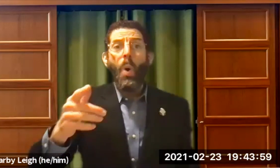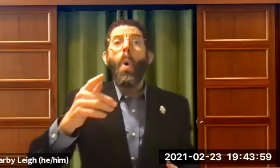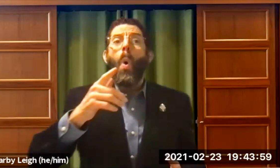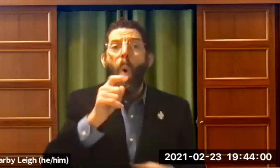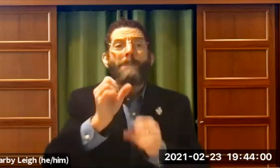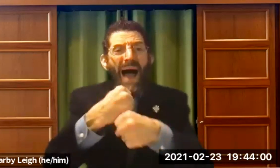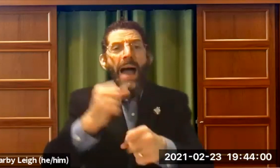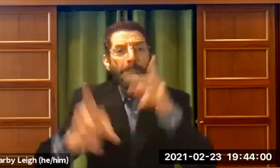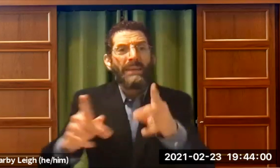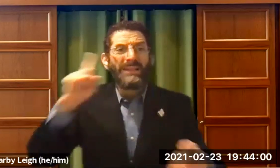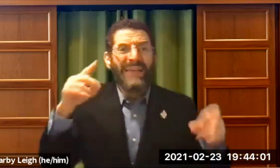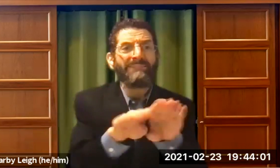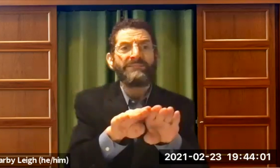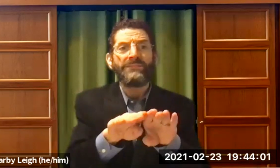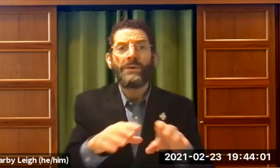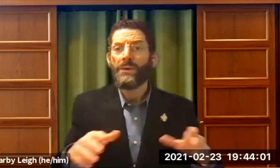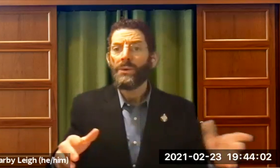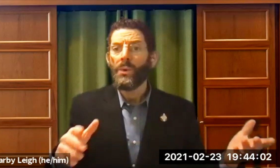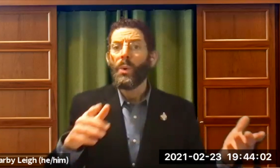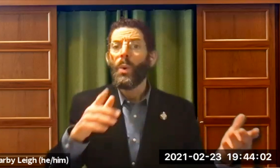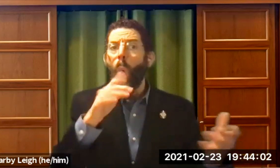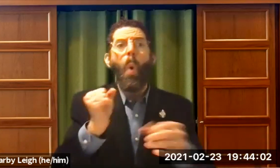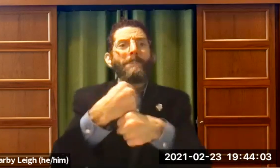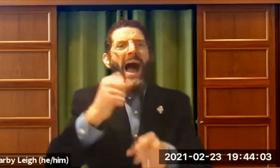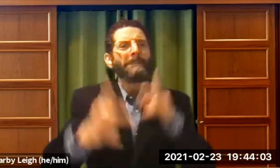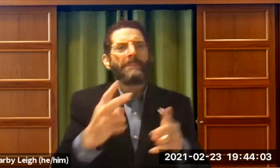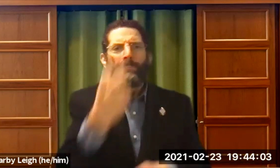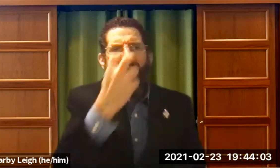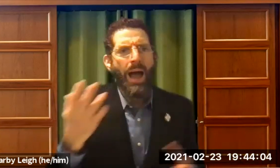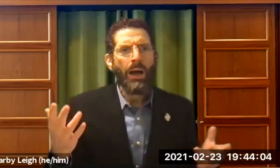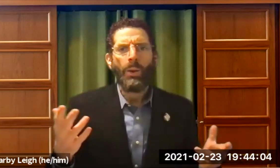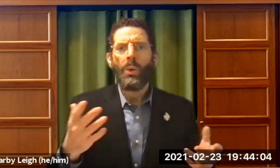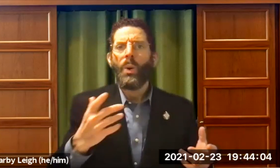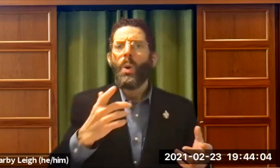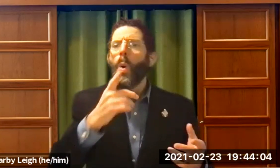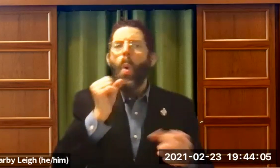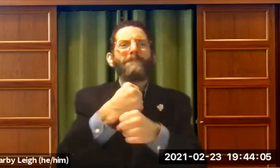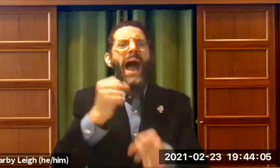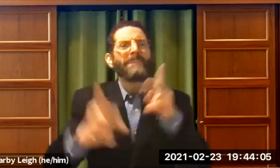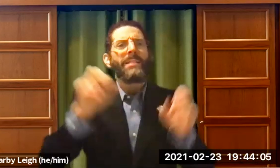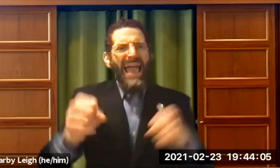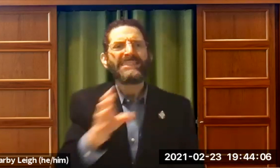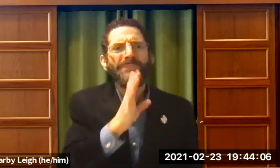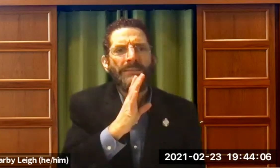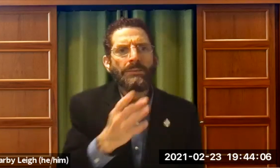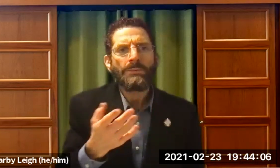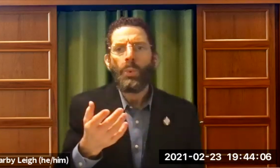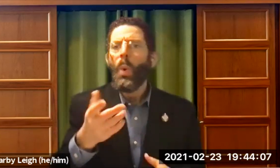And who makes people deaf? Who makes people blind? Who